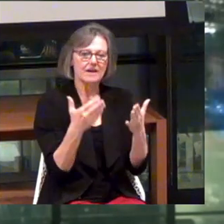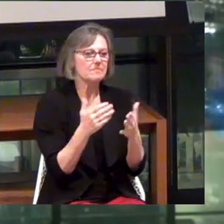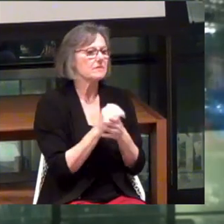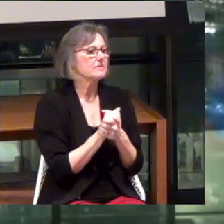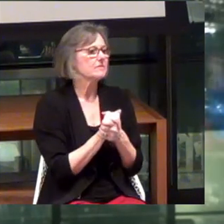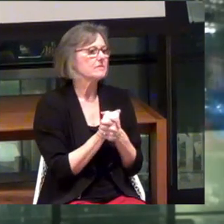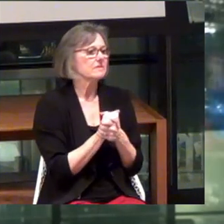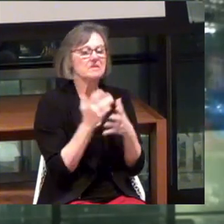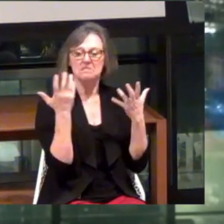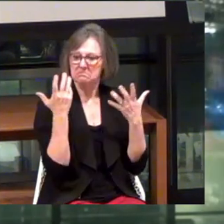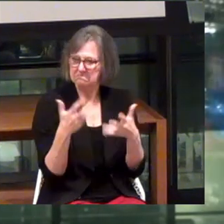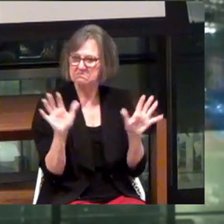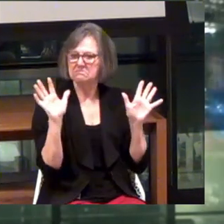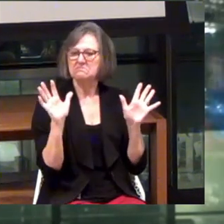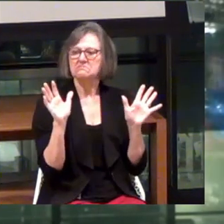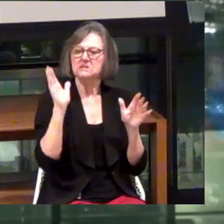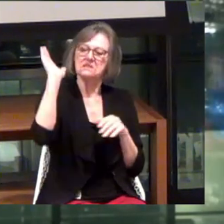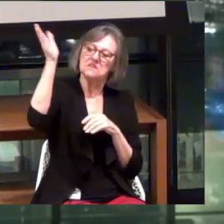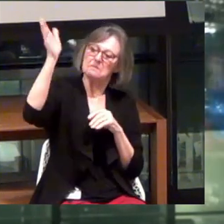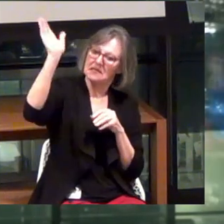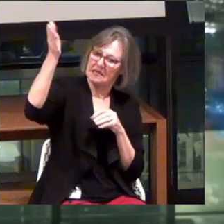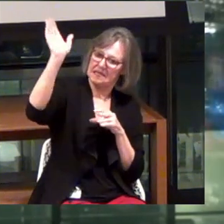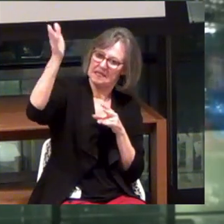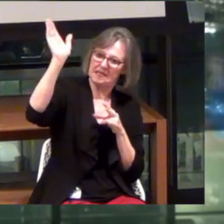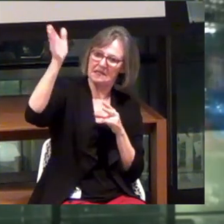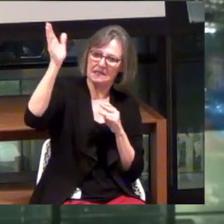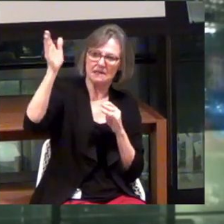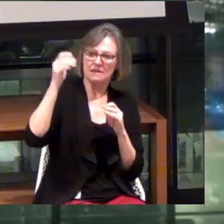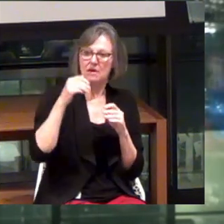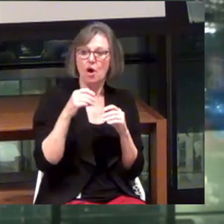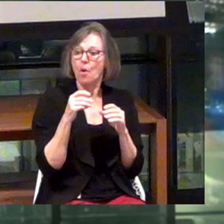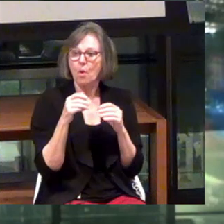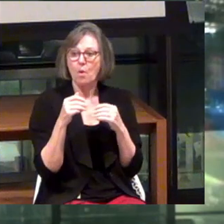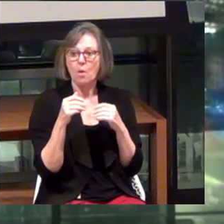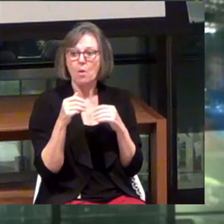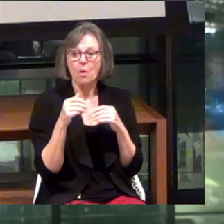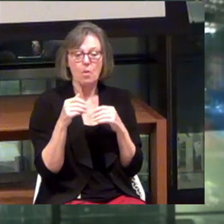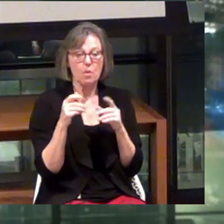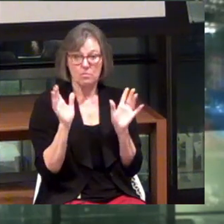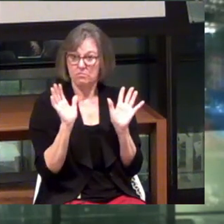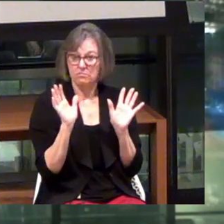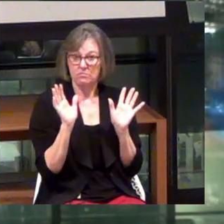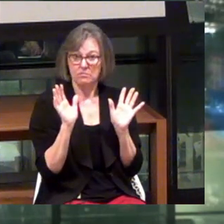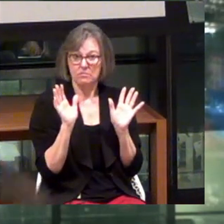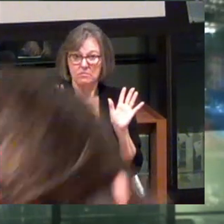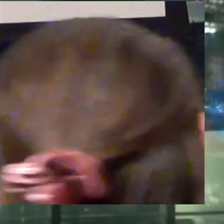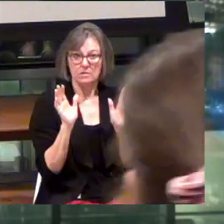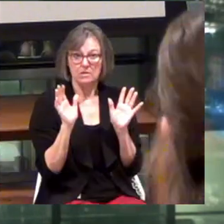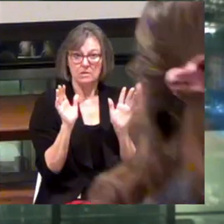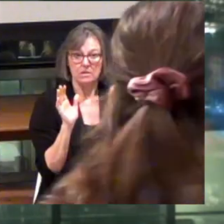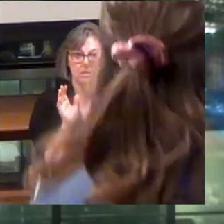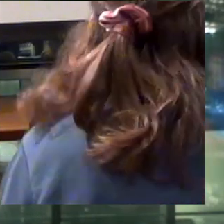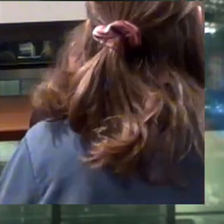That concludes the speaking part of our program. No? We have... Yes. Okay.